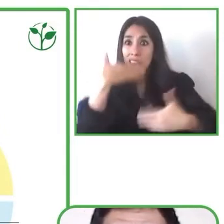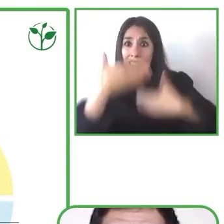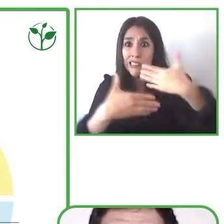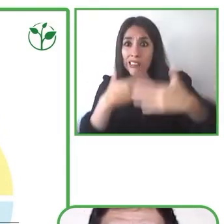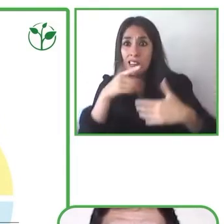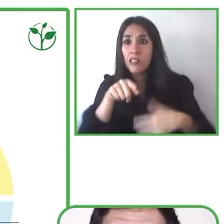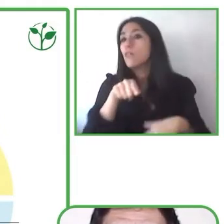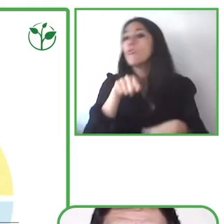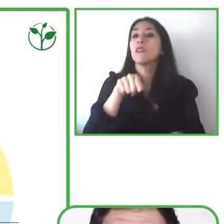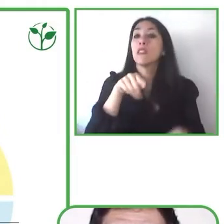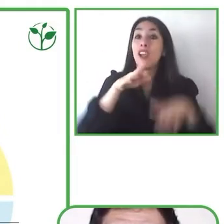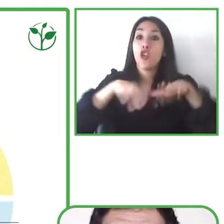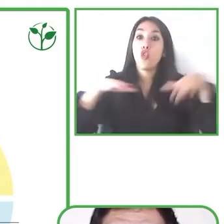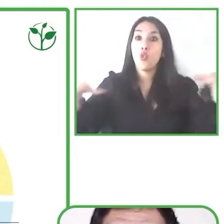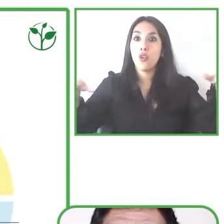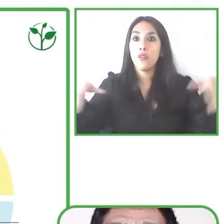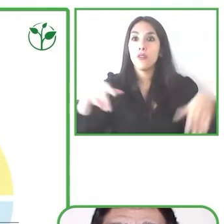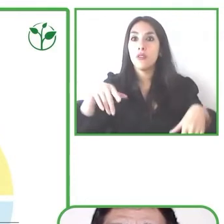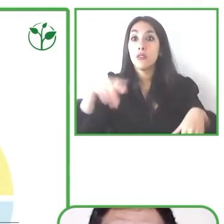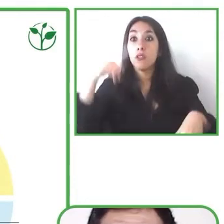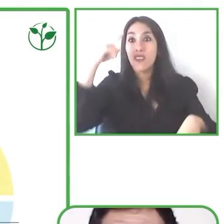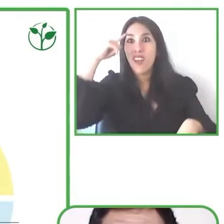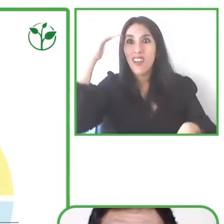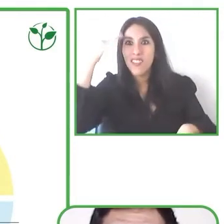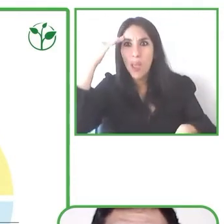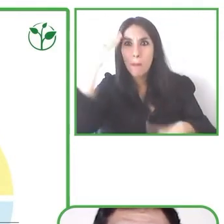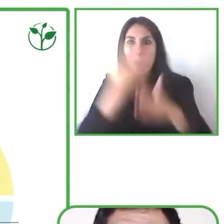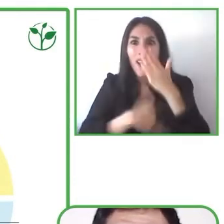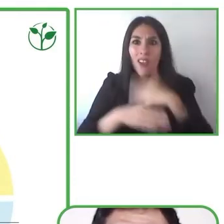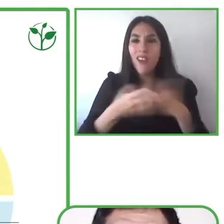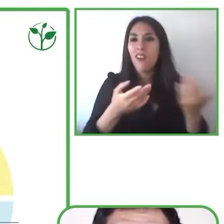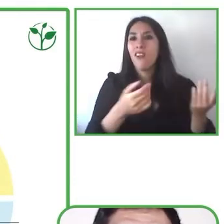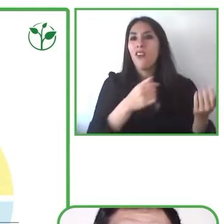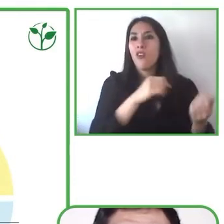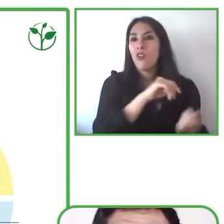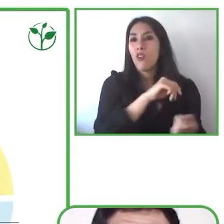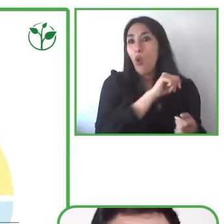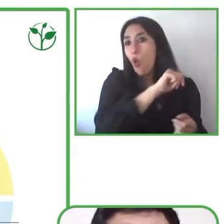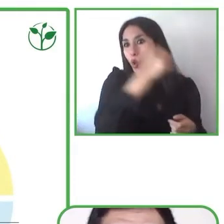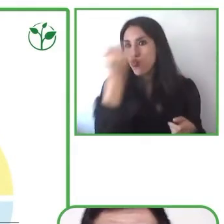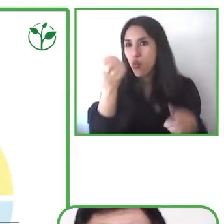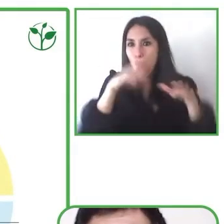and children with other types of development conditions they continue a